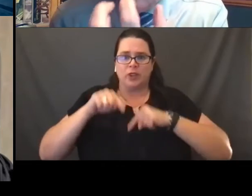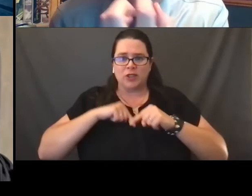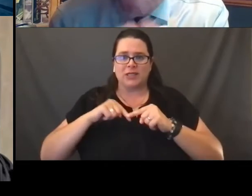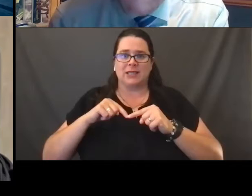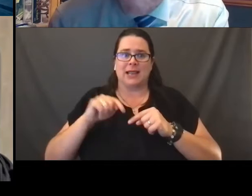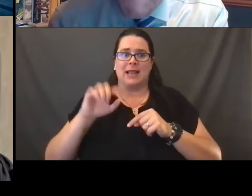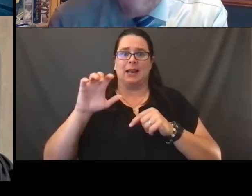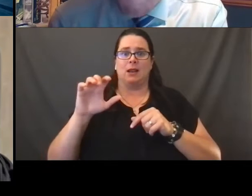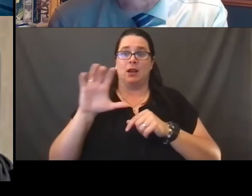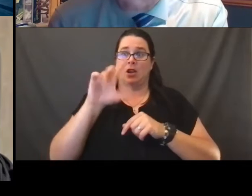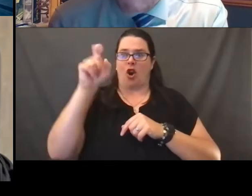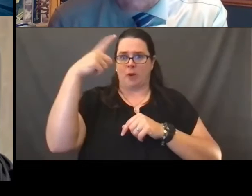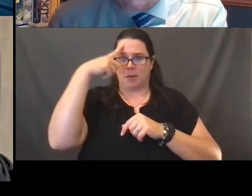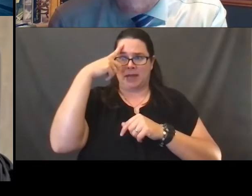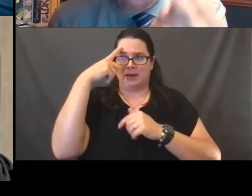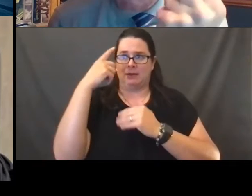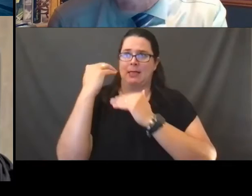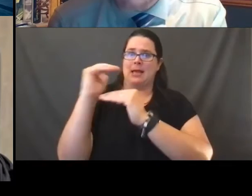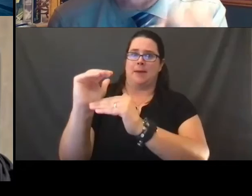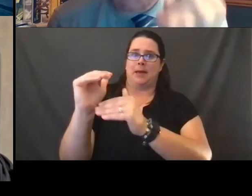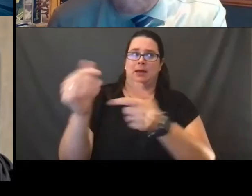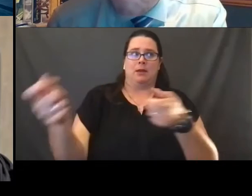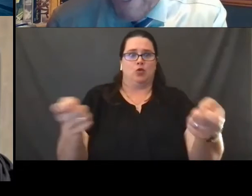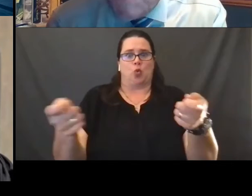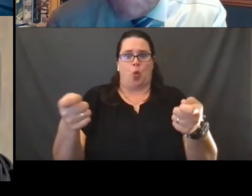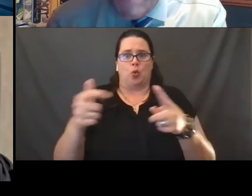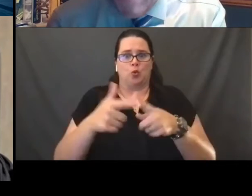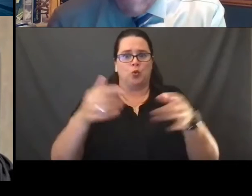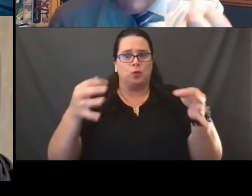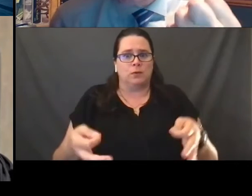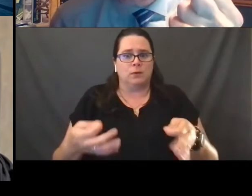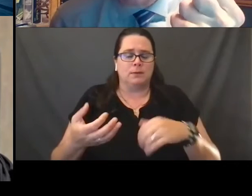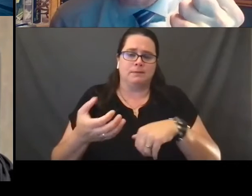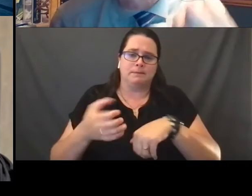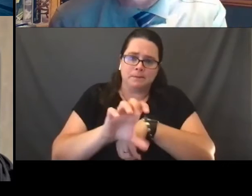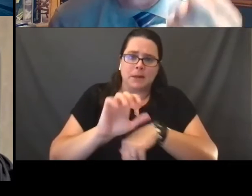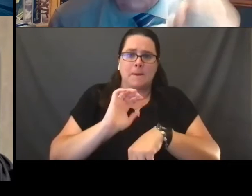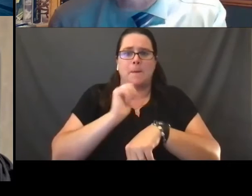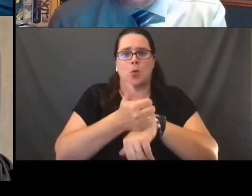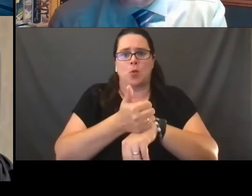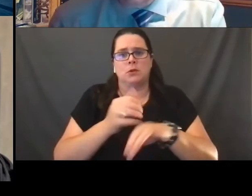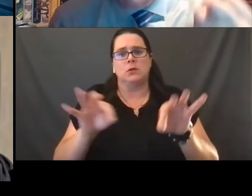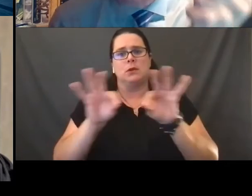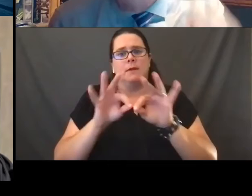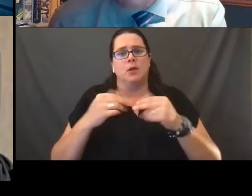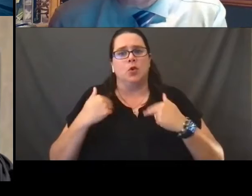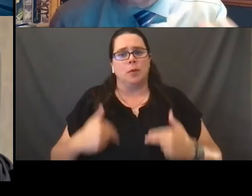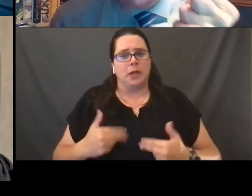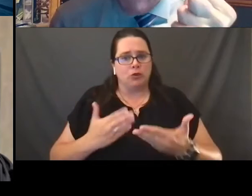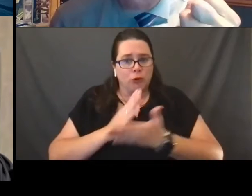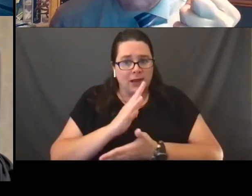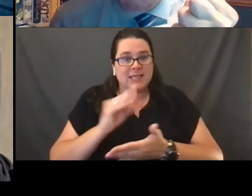to impress upon all of us the importance of human rights and to embrace the notion that all of us should have